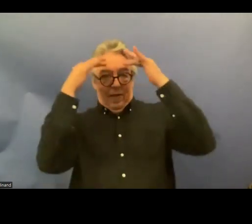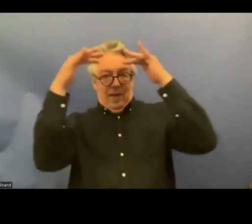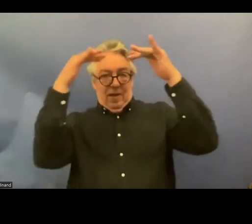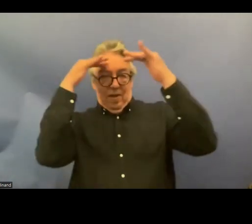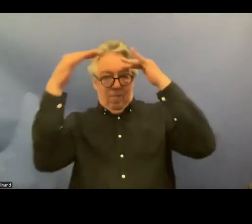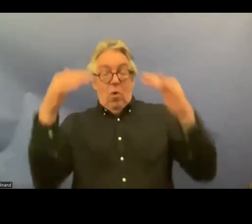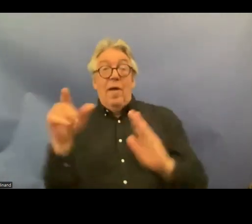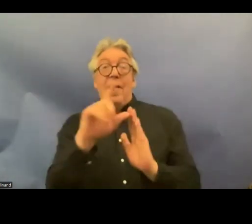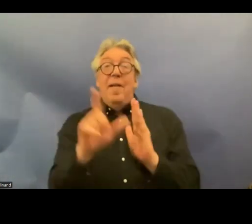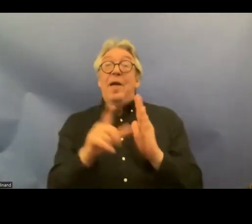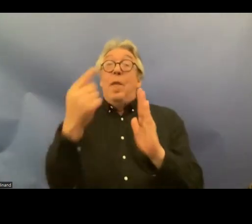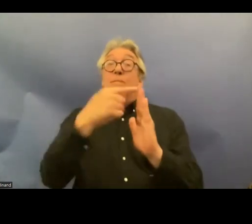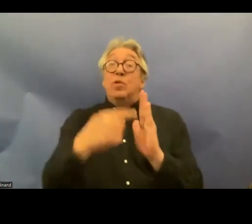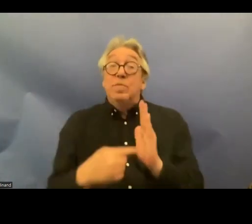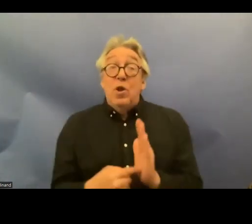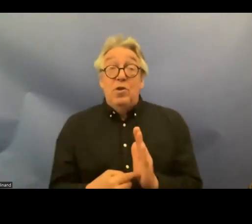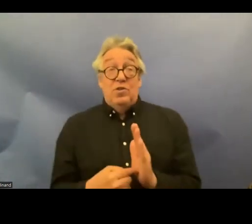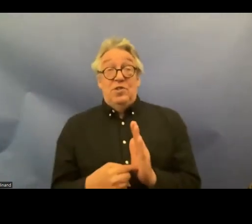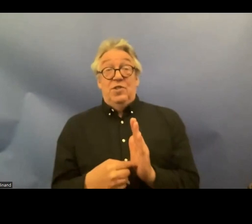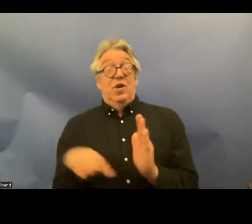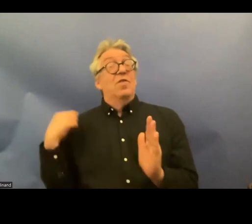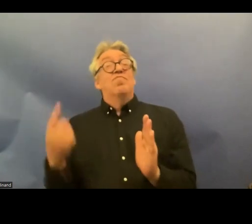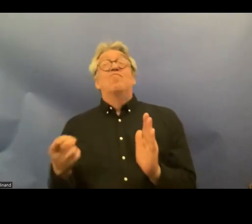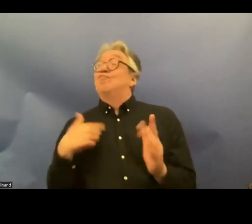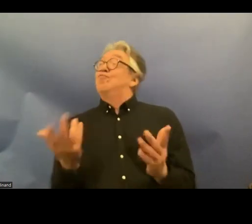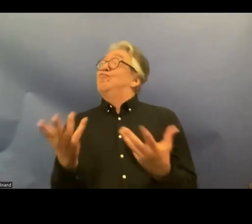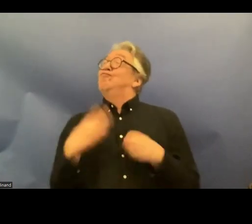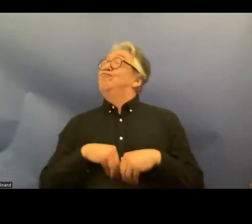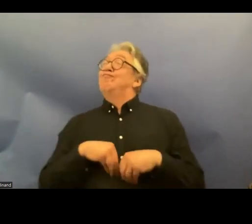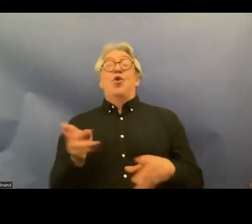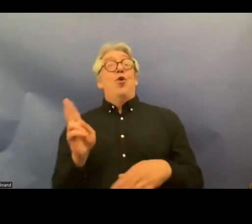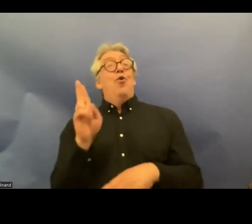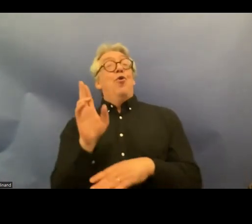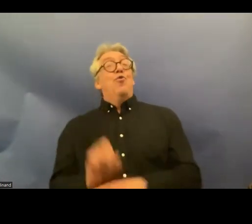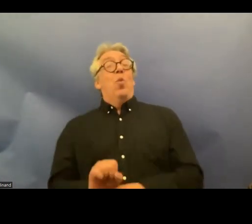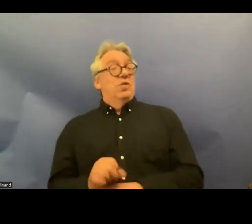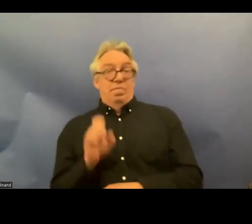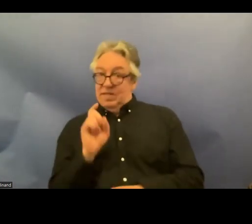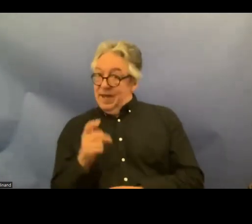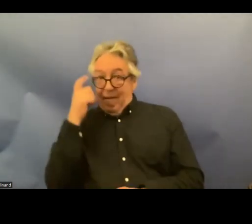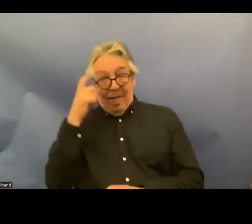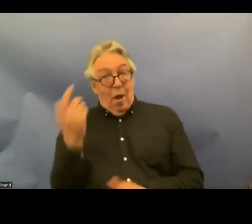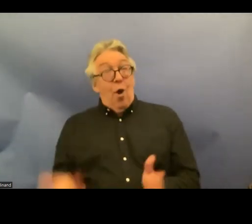principles that we've got that we've come to that we've grown accustomed to